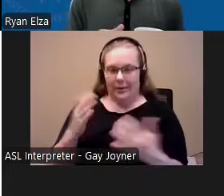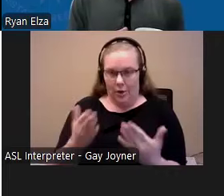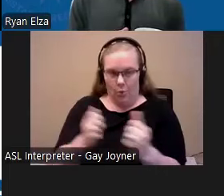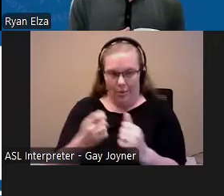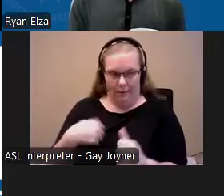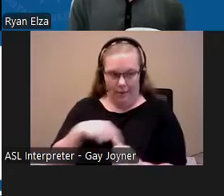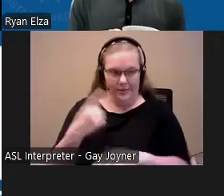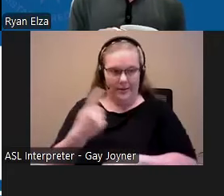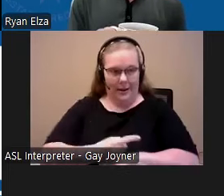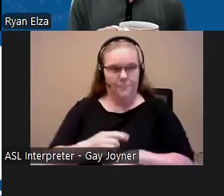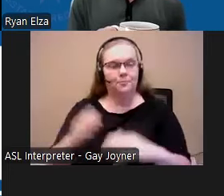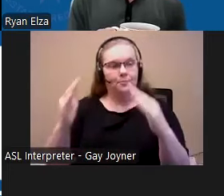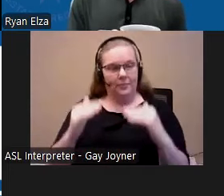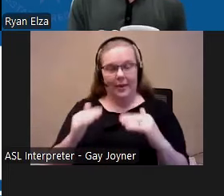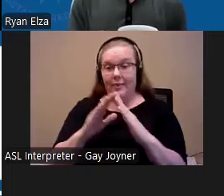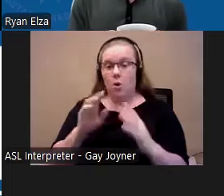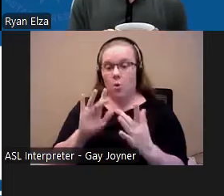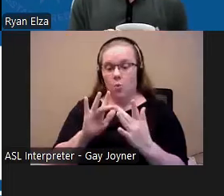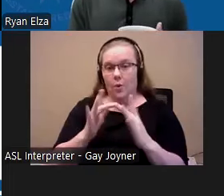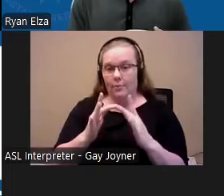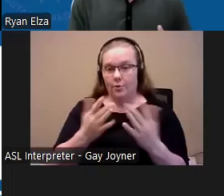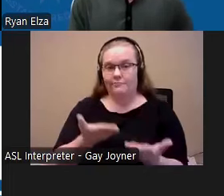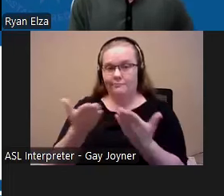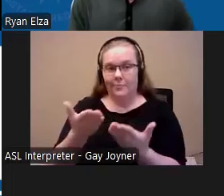This webinar is brought to you from housing services resource Center,